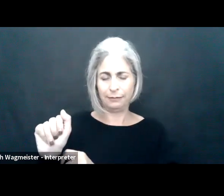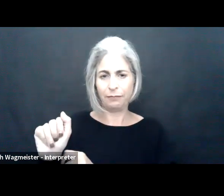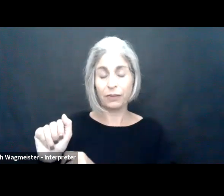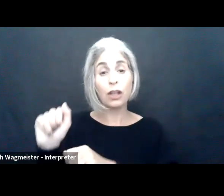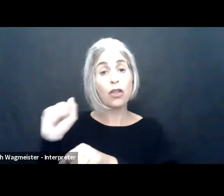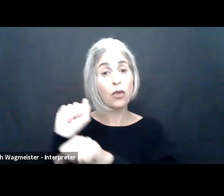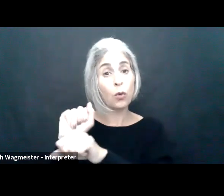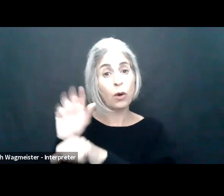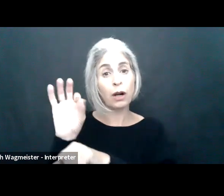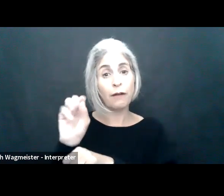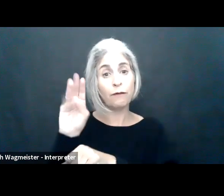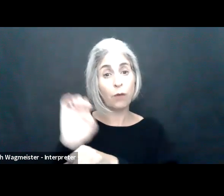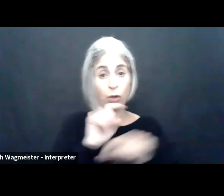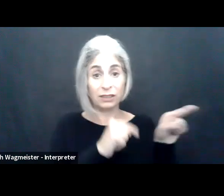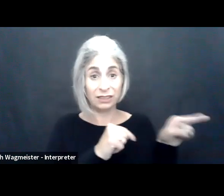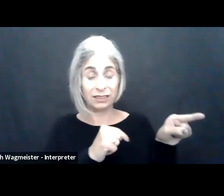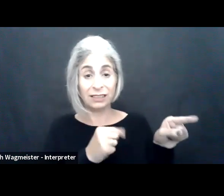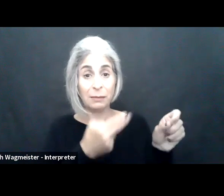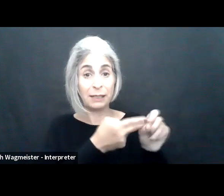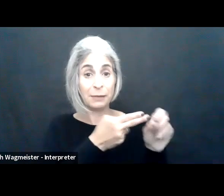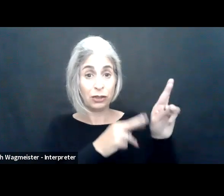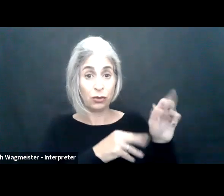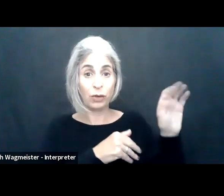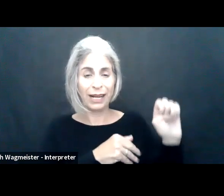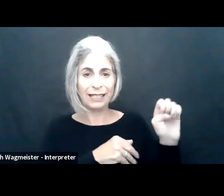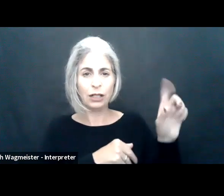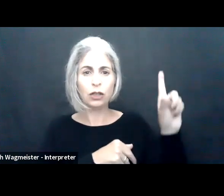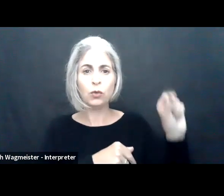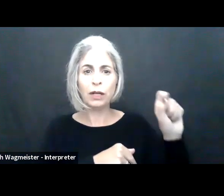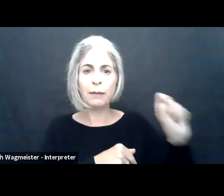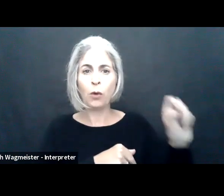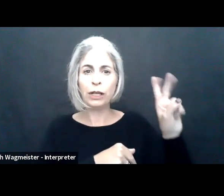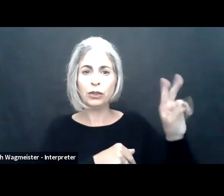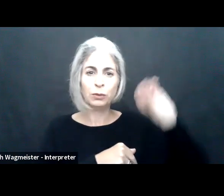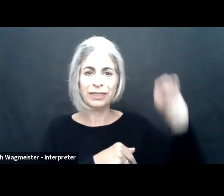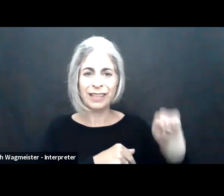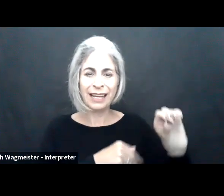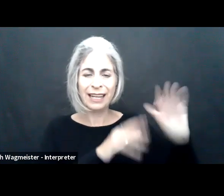compared to 6% for people without disabilities. And the workforce participation rate for